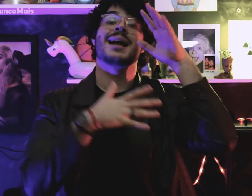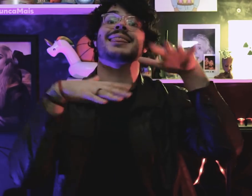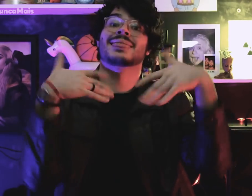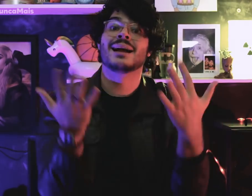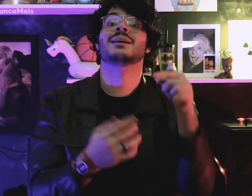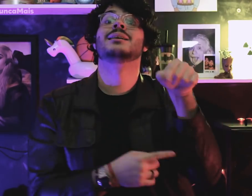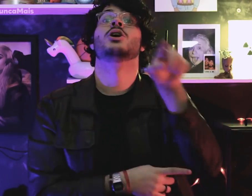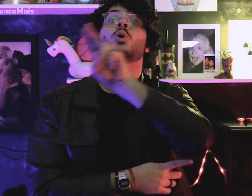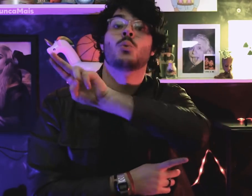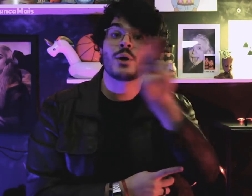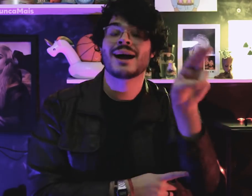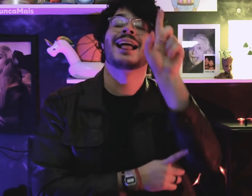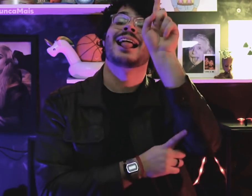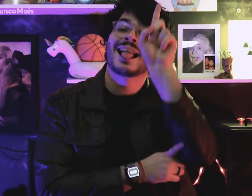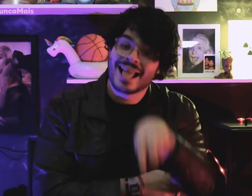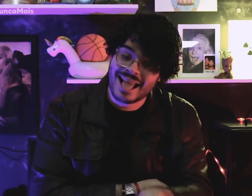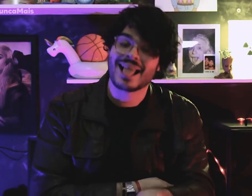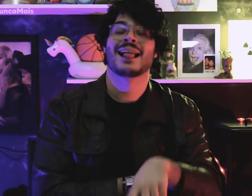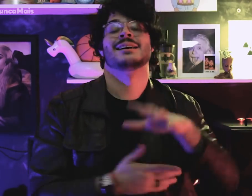This is called: